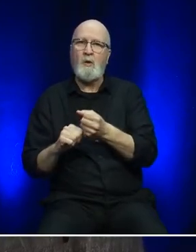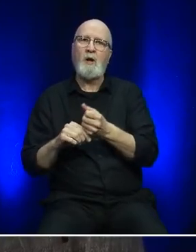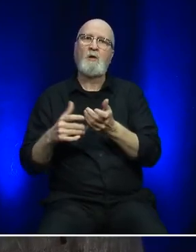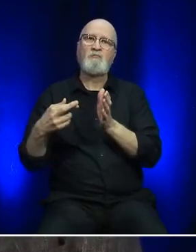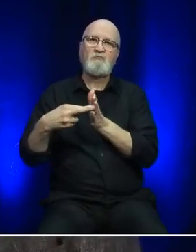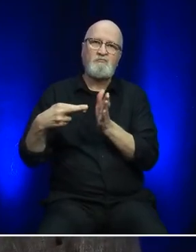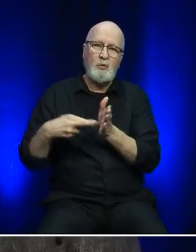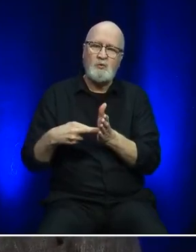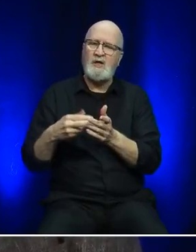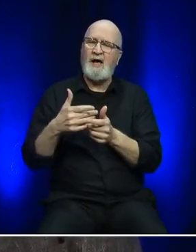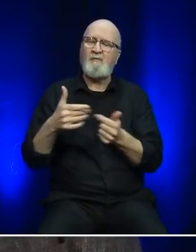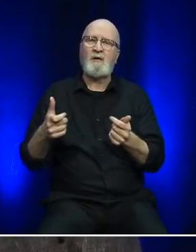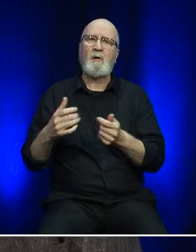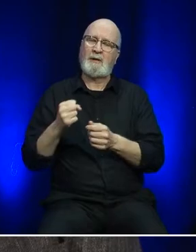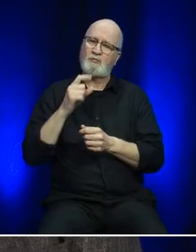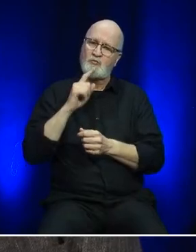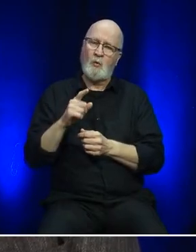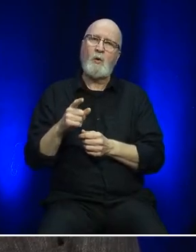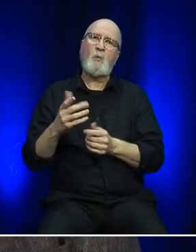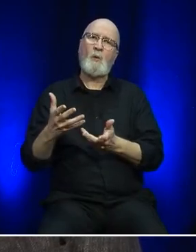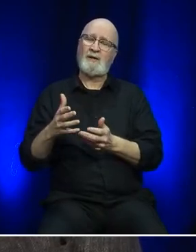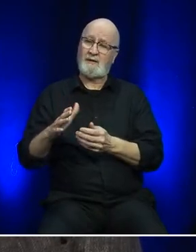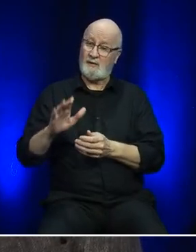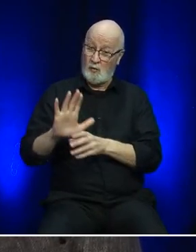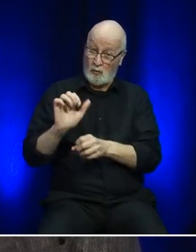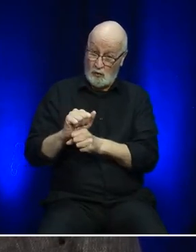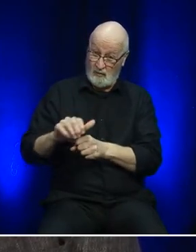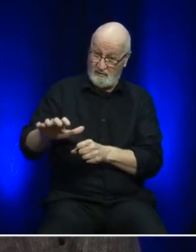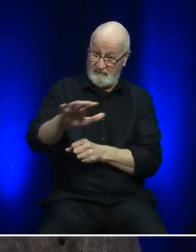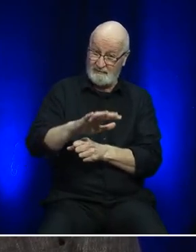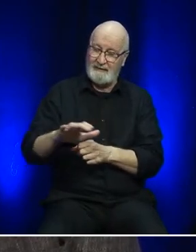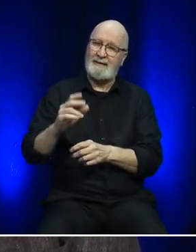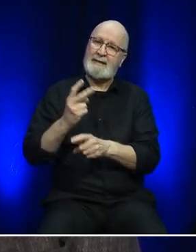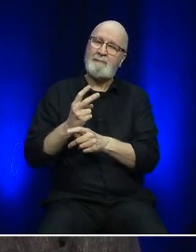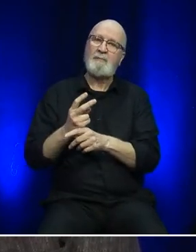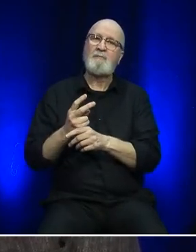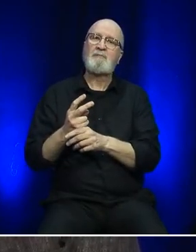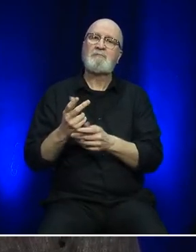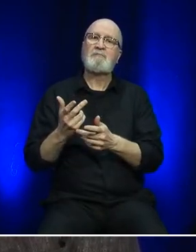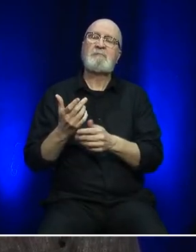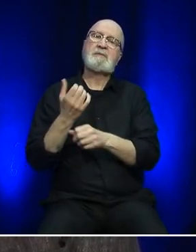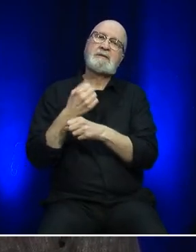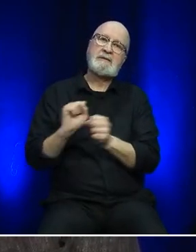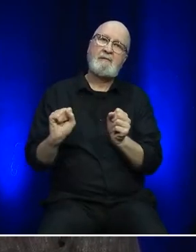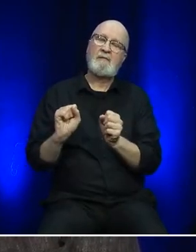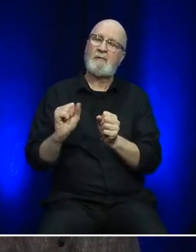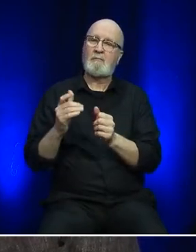all to achieve a safe & inclusive workplace where employees feel valued and respected.